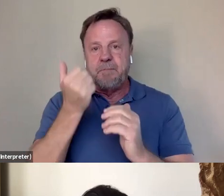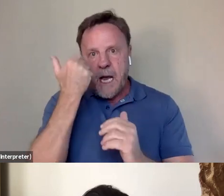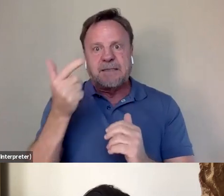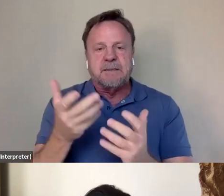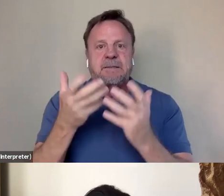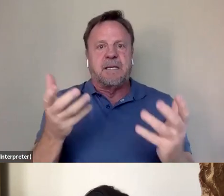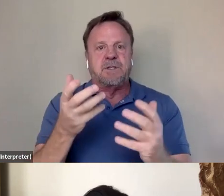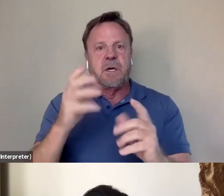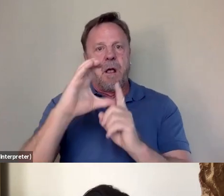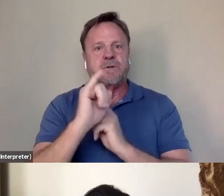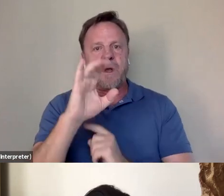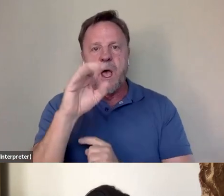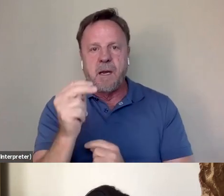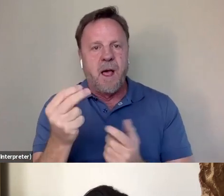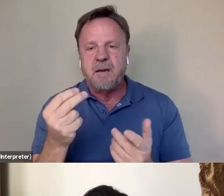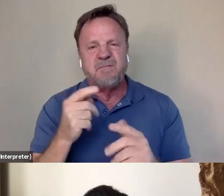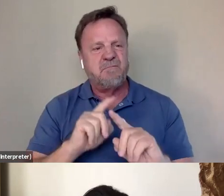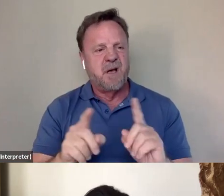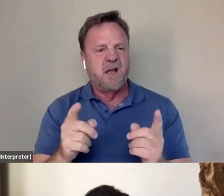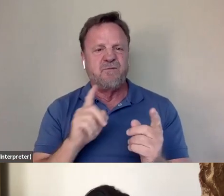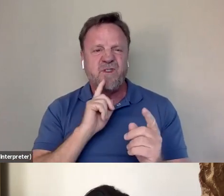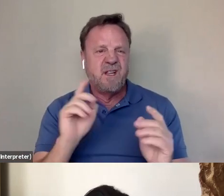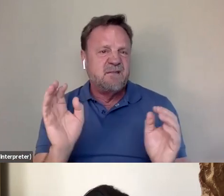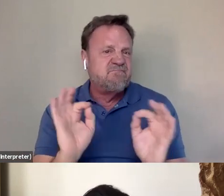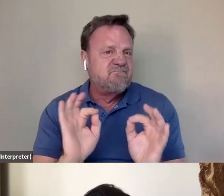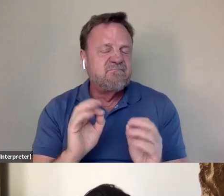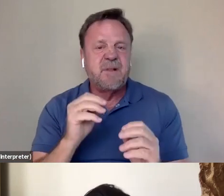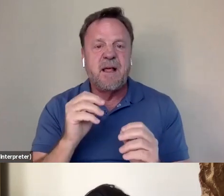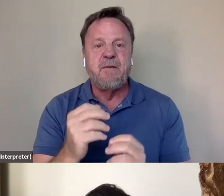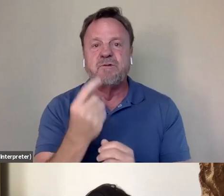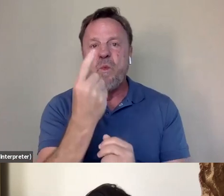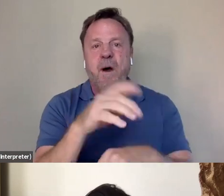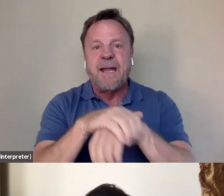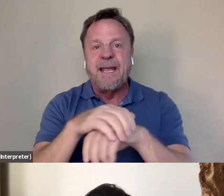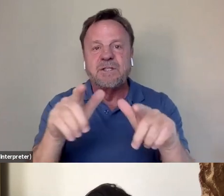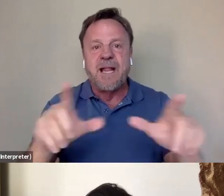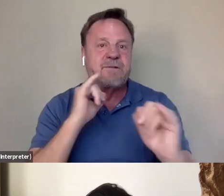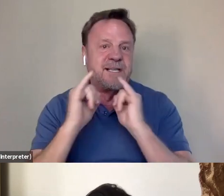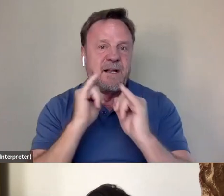I knew that there was only one English language interview, the Pierre Berton interview